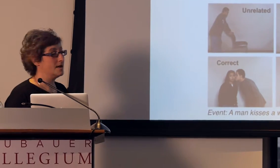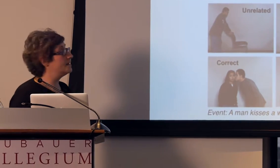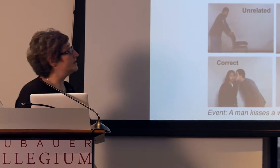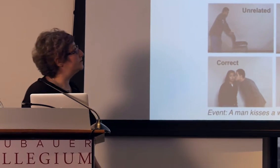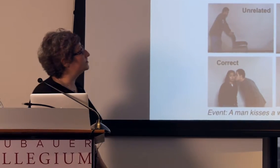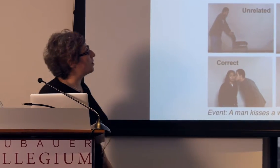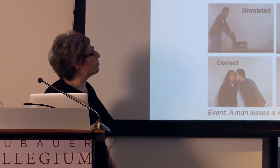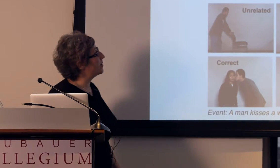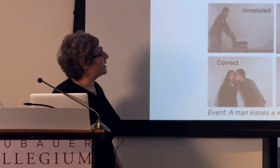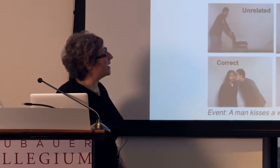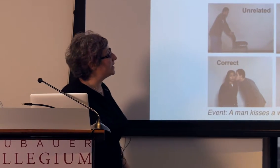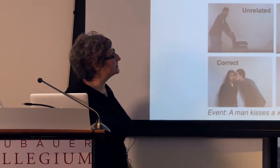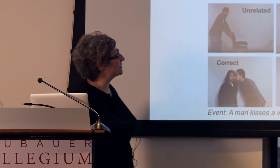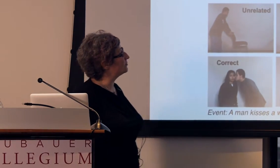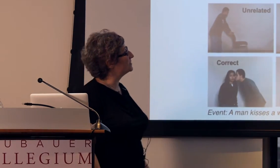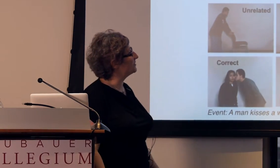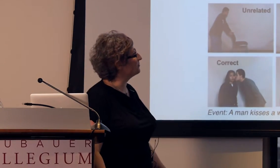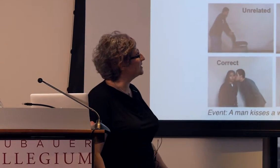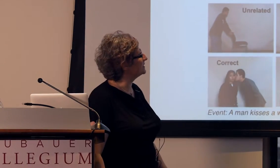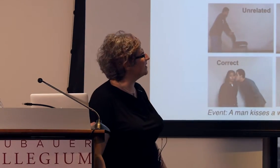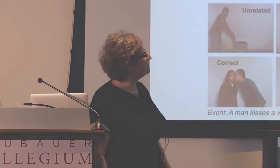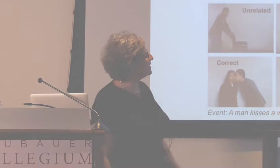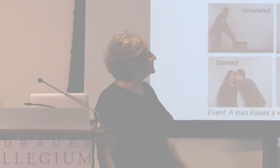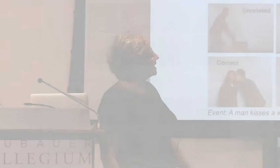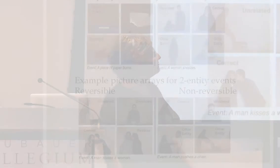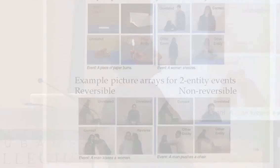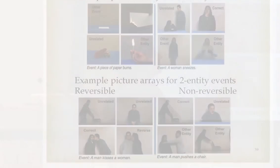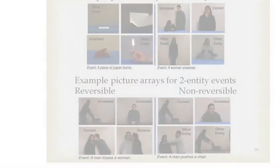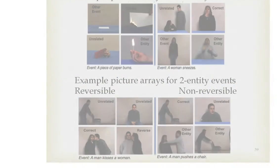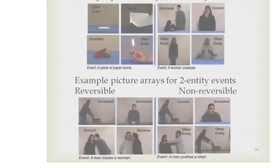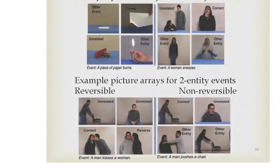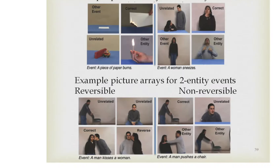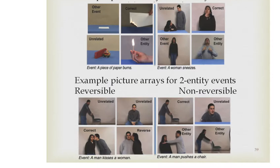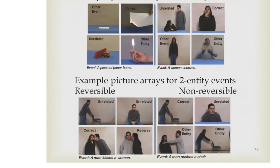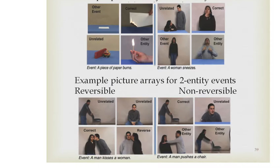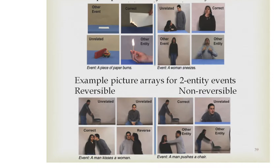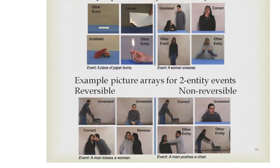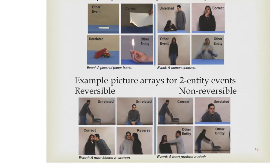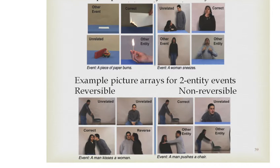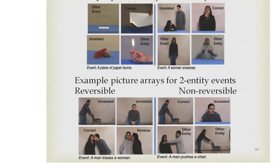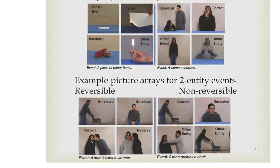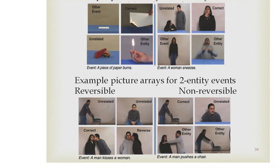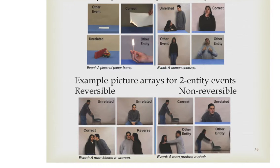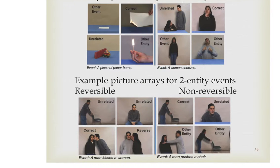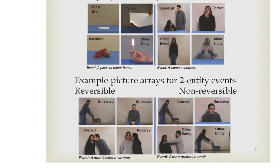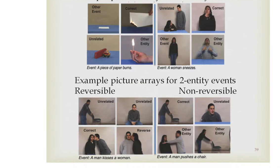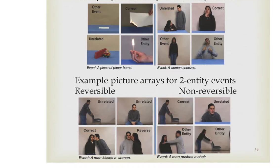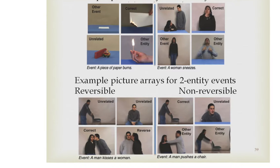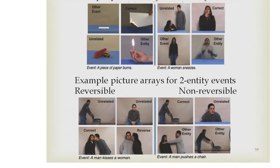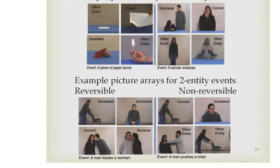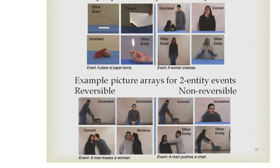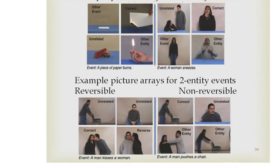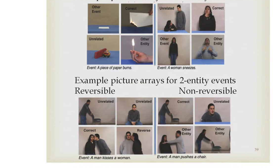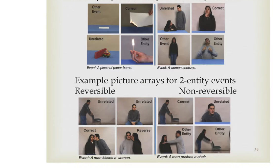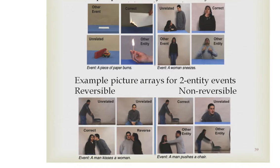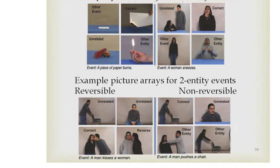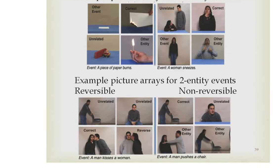So we had several different event types, these are just, I'm not going to go through all of these, but I just want to give you a sense